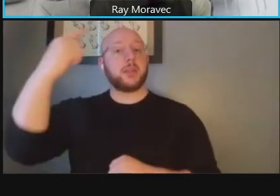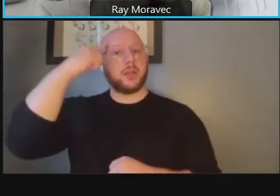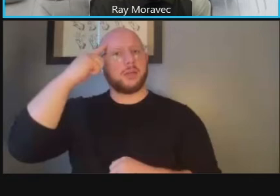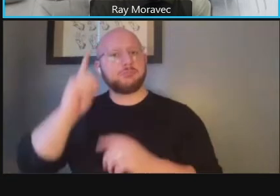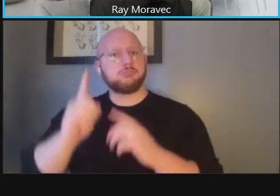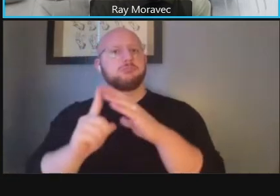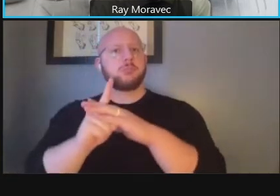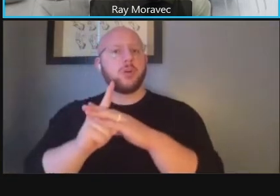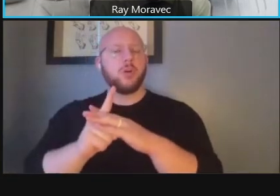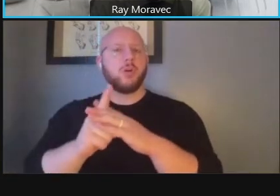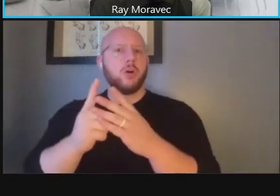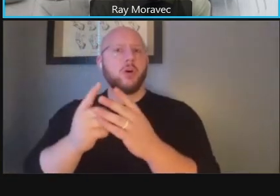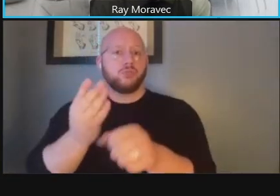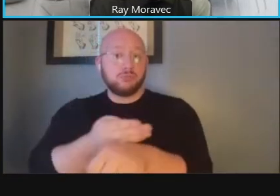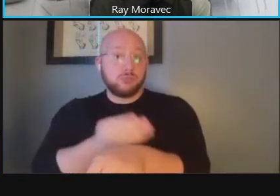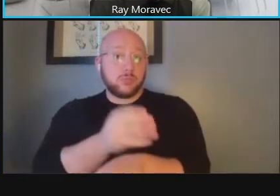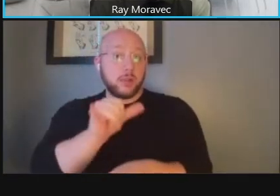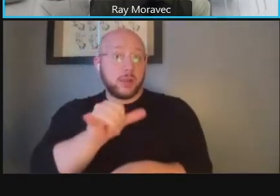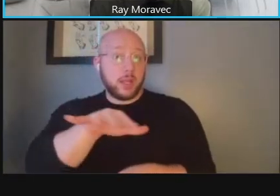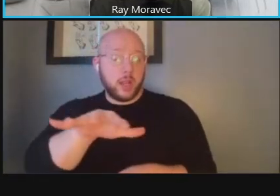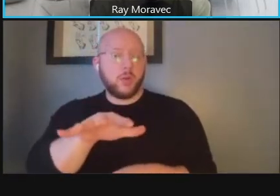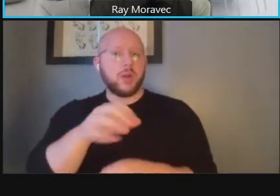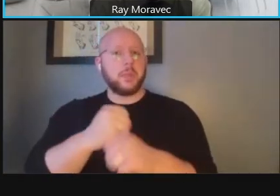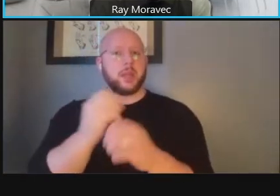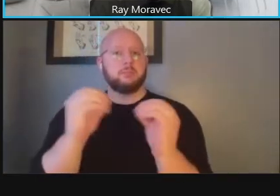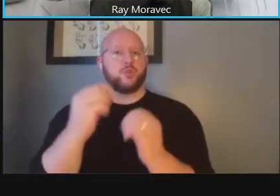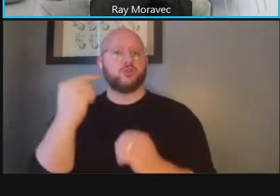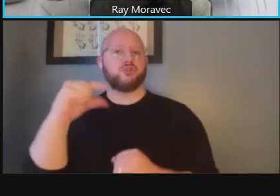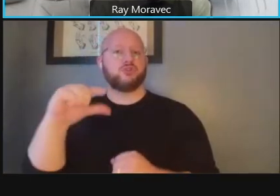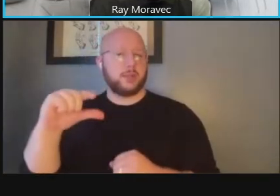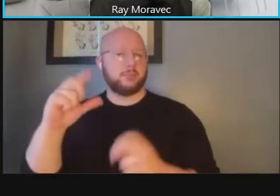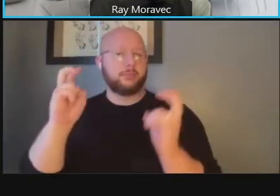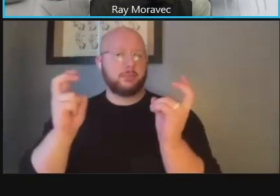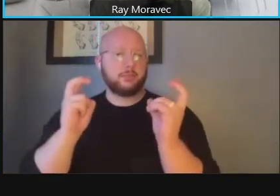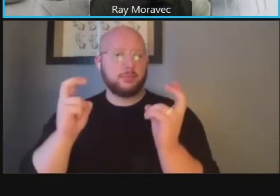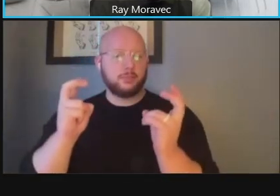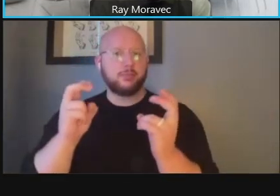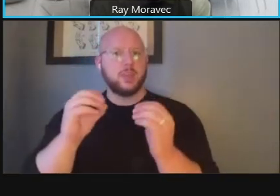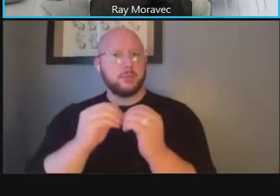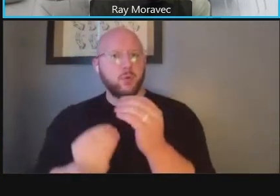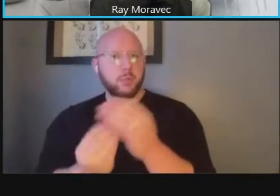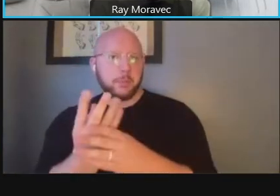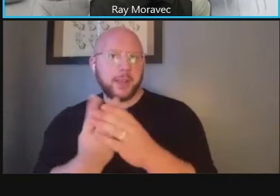areas looking at green infrastructure and we know one of the other studies previously looked at that